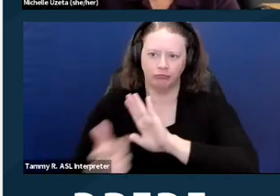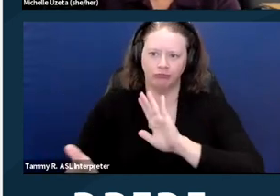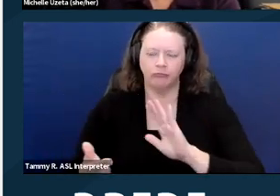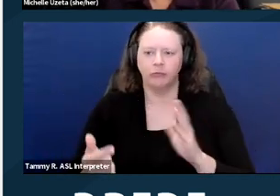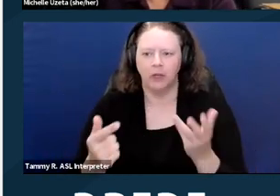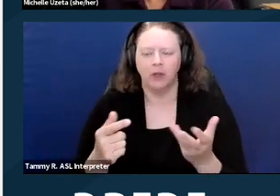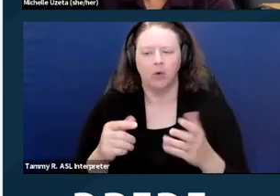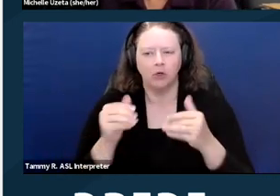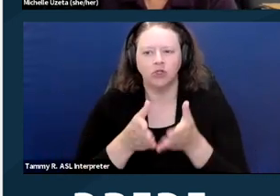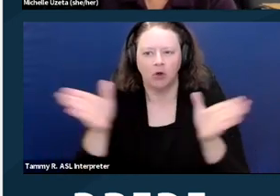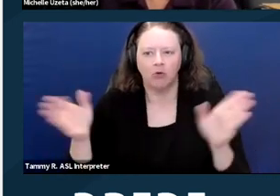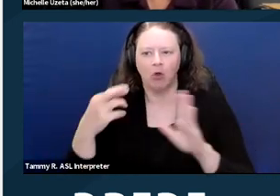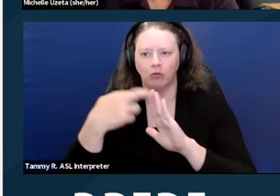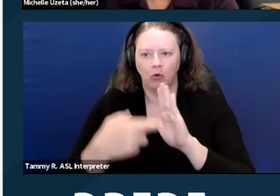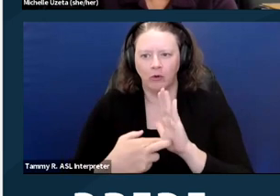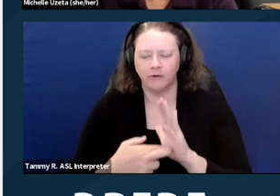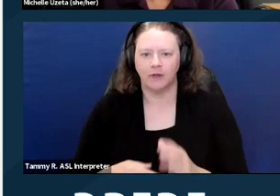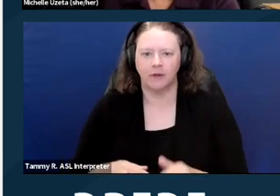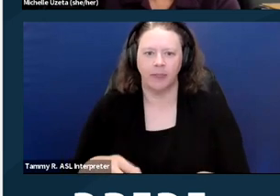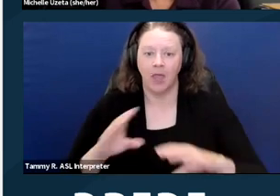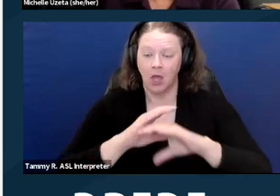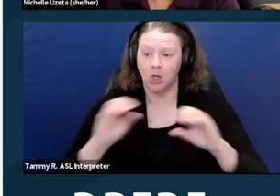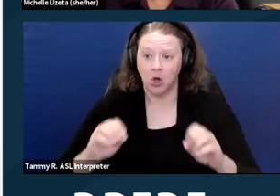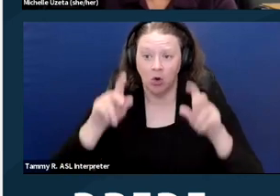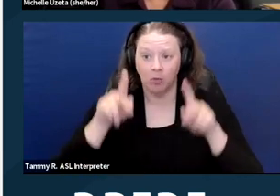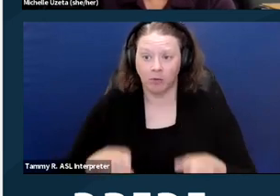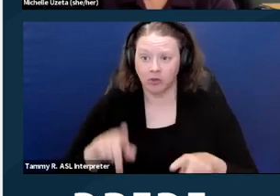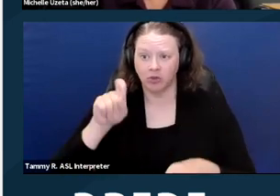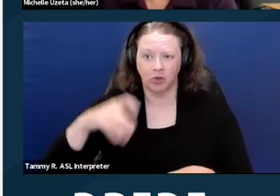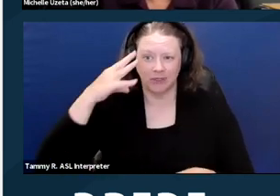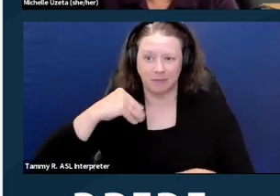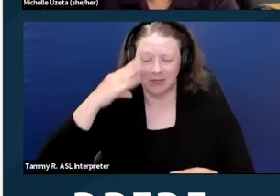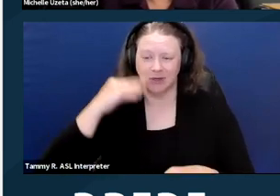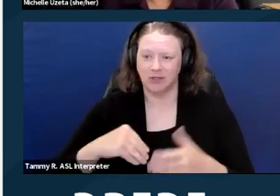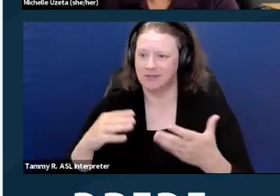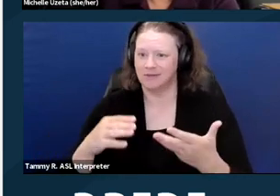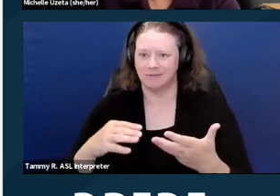They generally provide that no person should be subjected to discrimination because of their disability